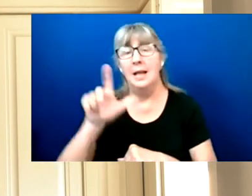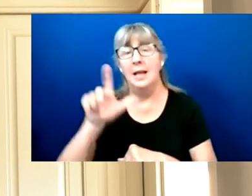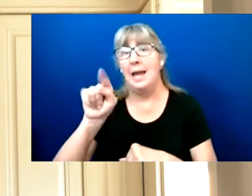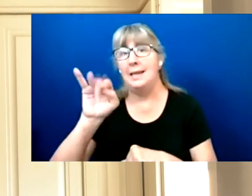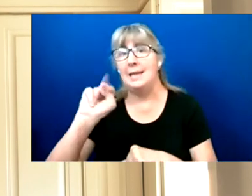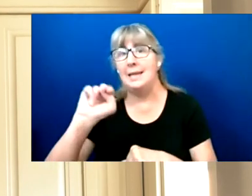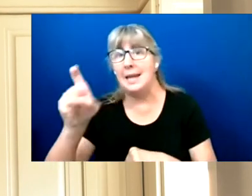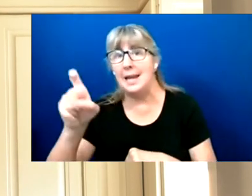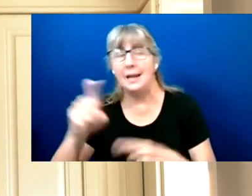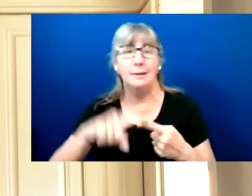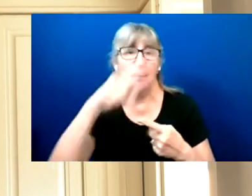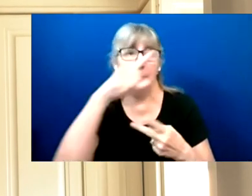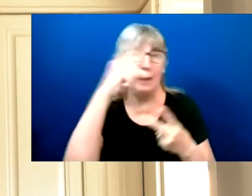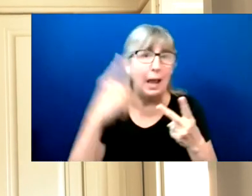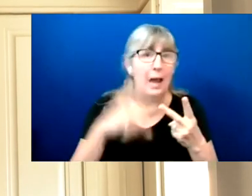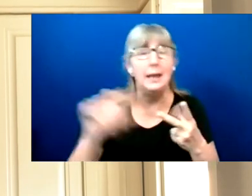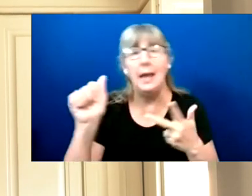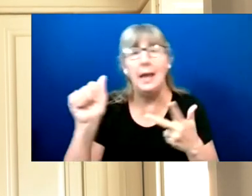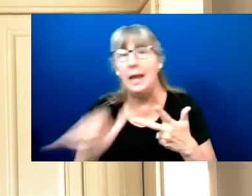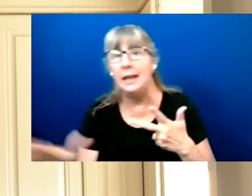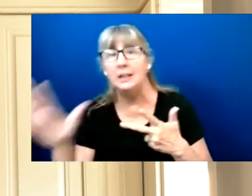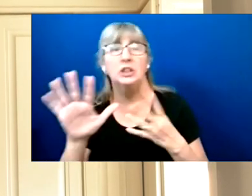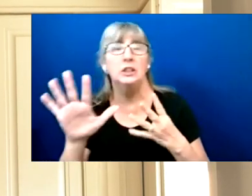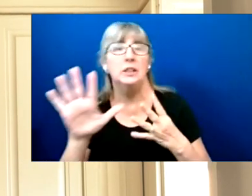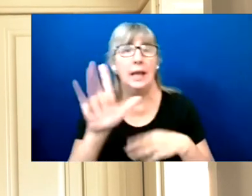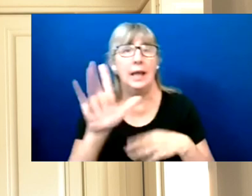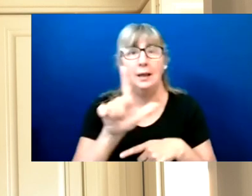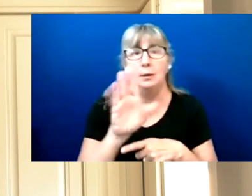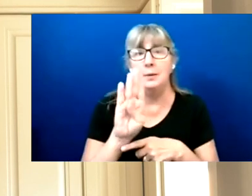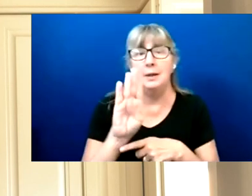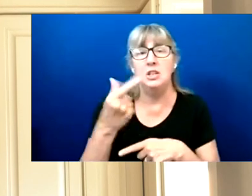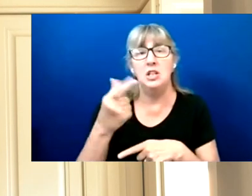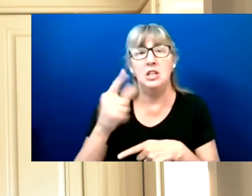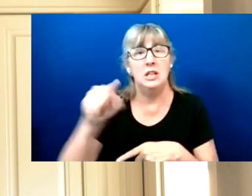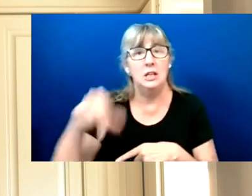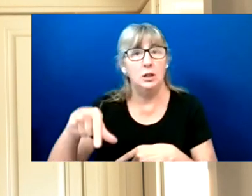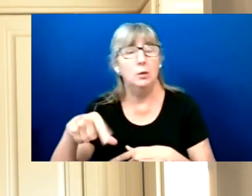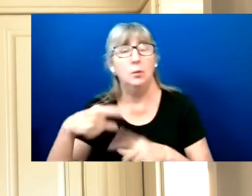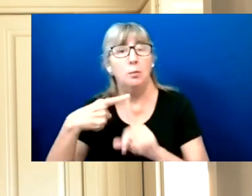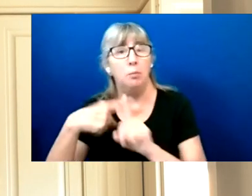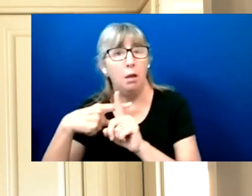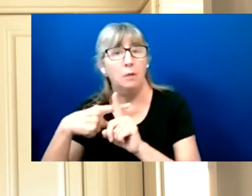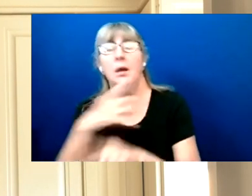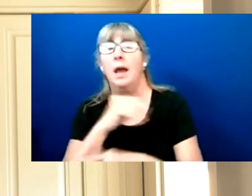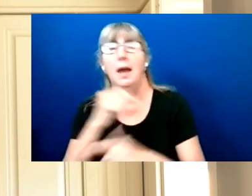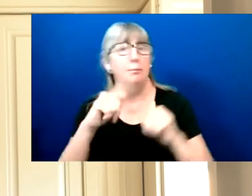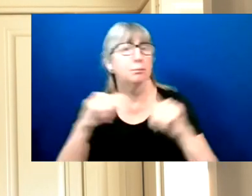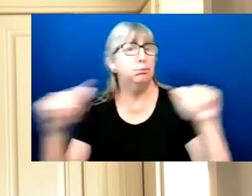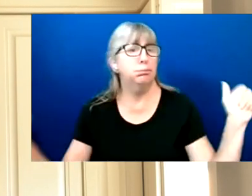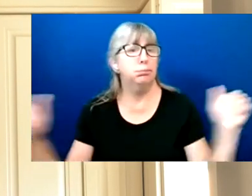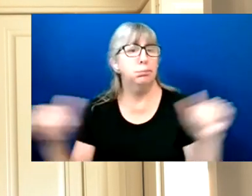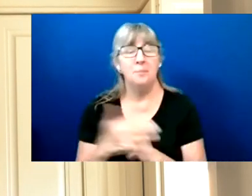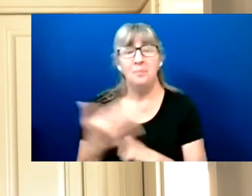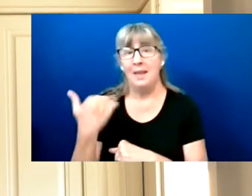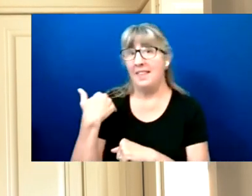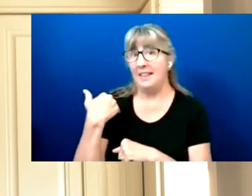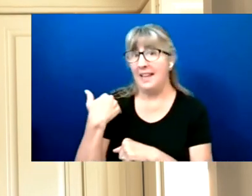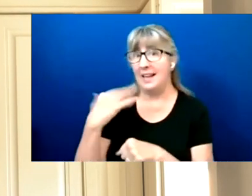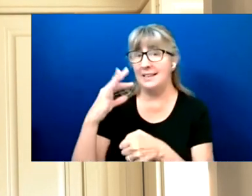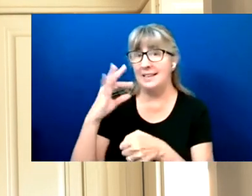and others. In the last election, an estimated 38 million people with disabilities were eligible to